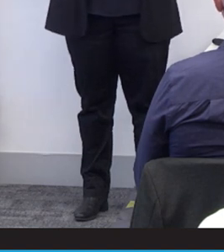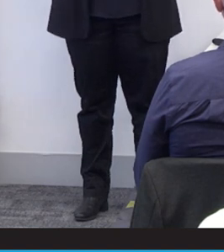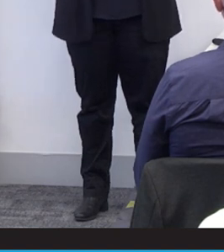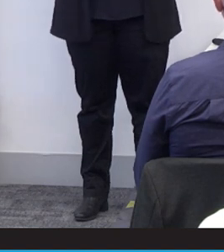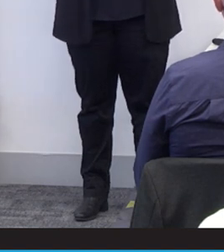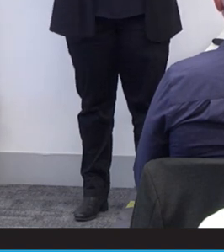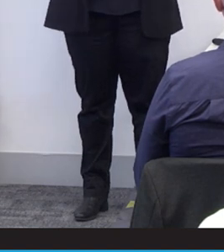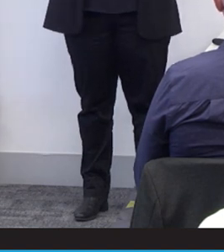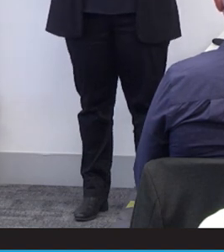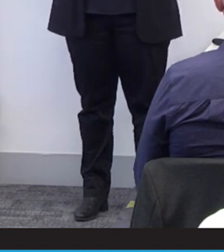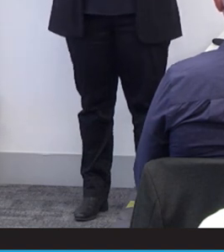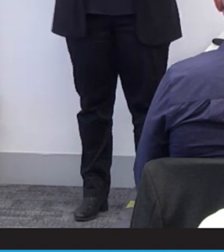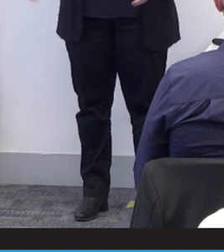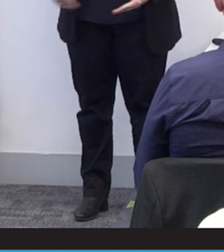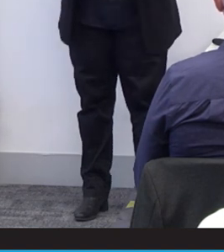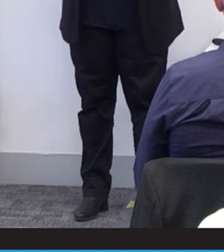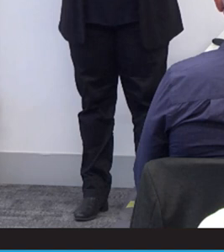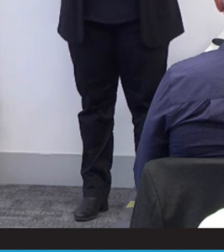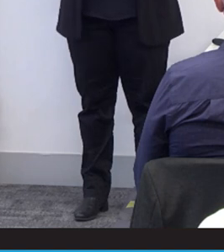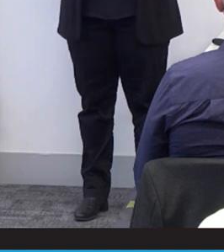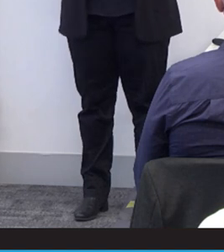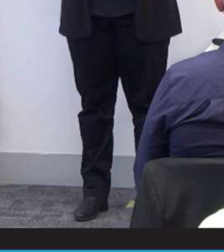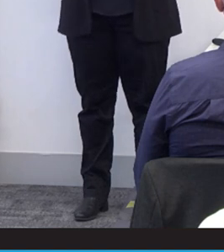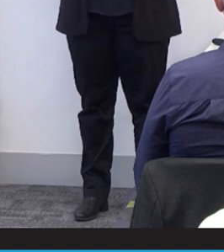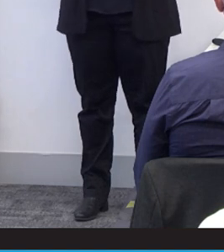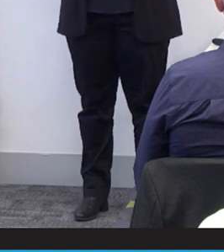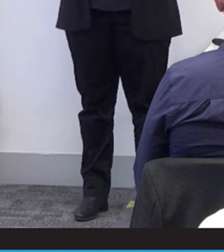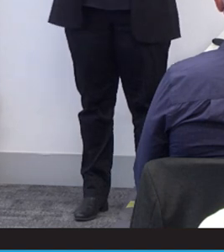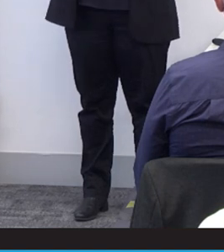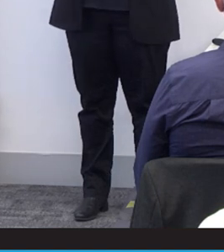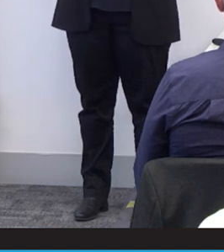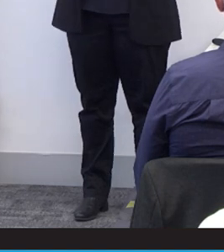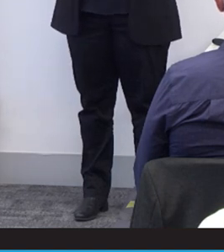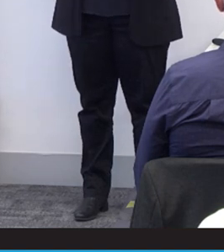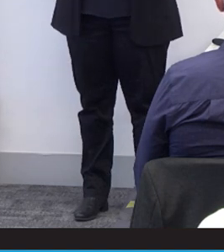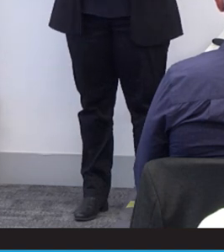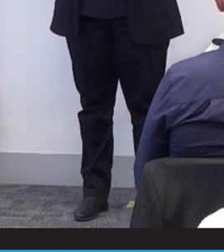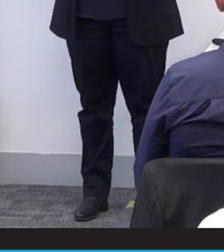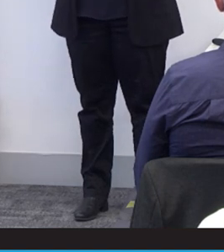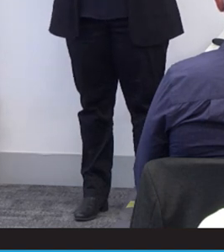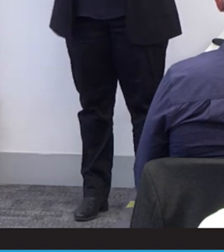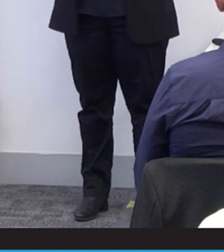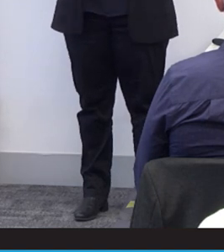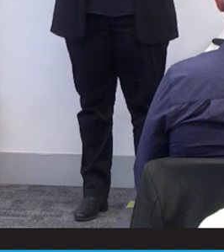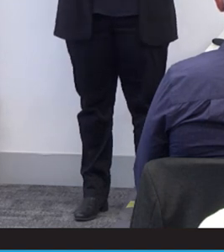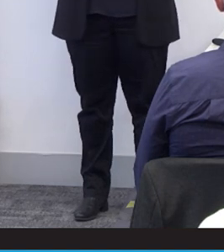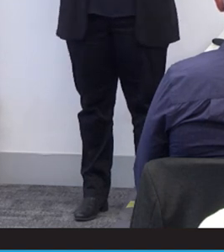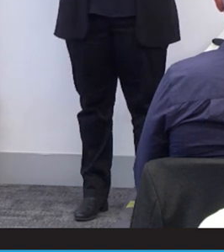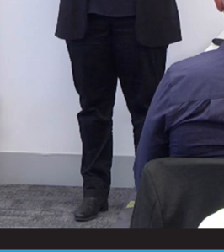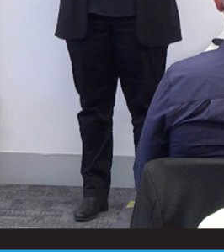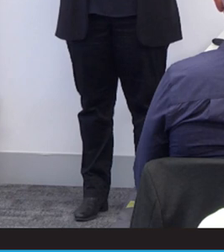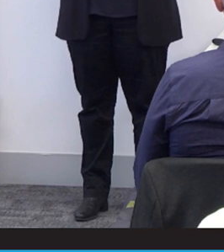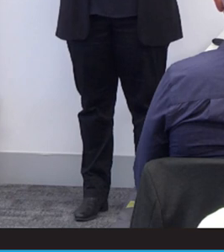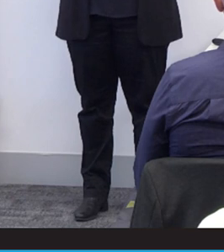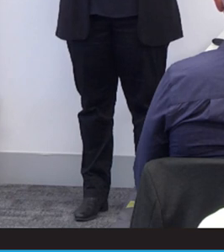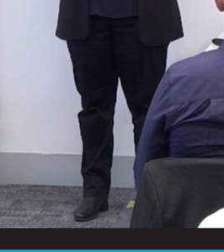birth. One breath is not enough to decide that a person is not capable of succeeding in life.